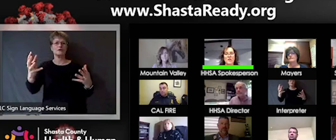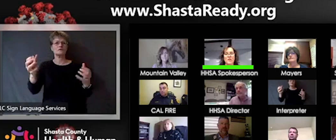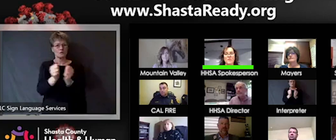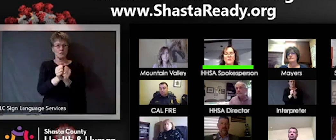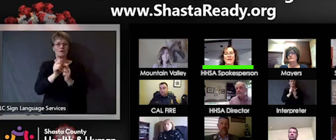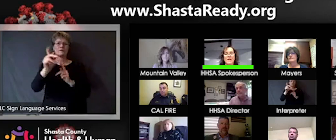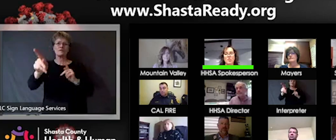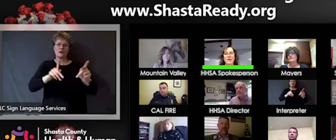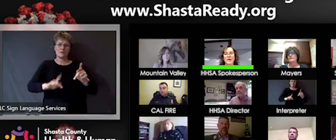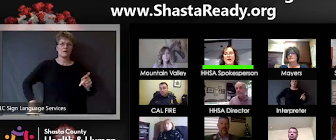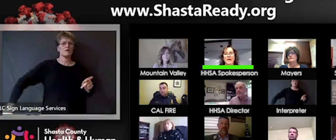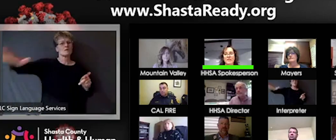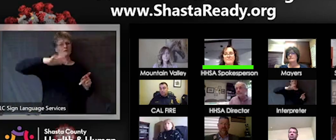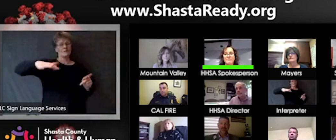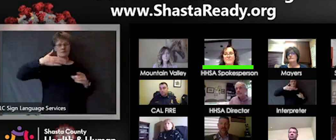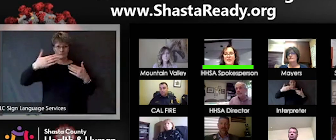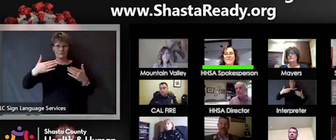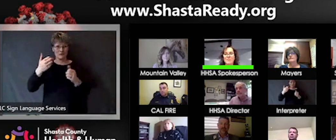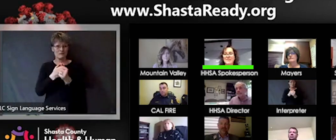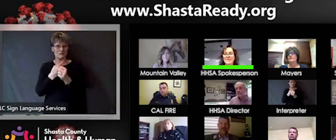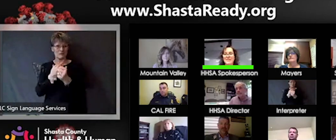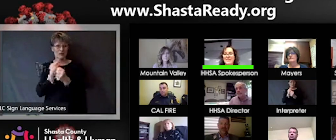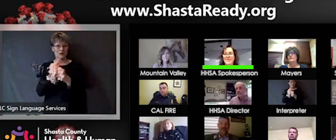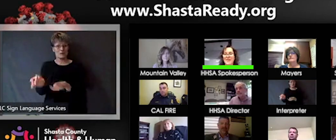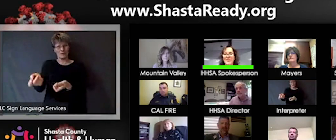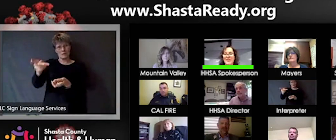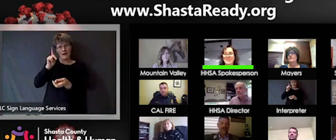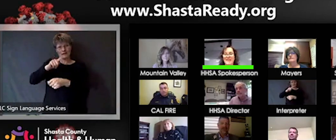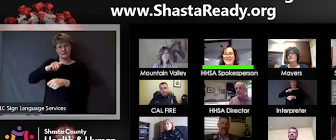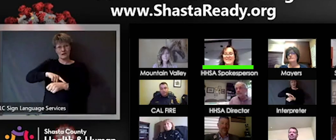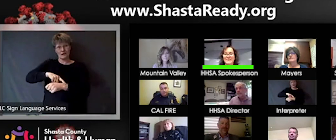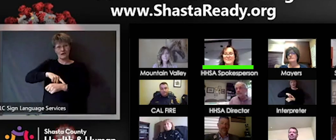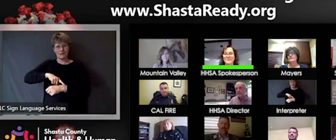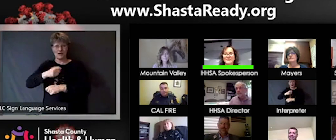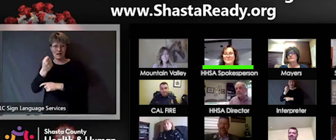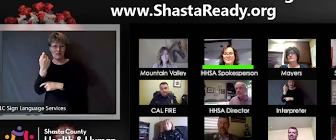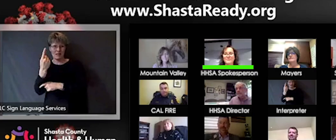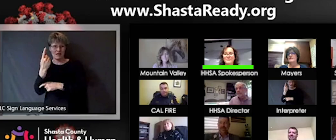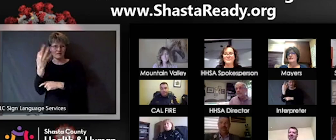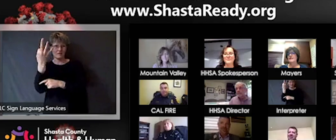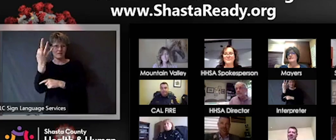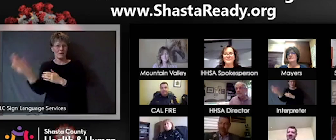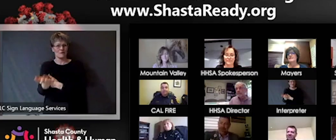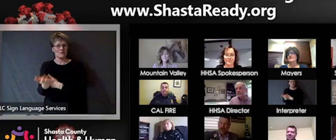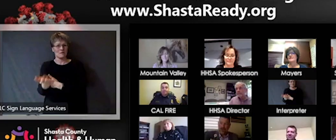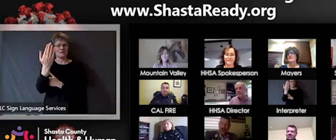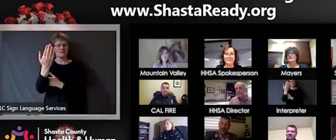on Friday morning at 11:00 a.m. Everybody stay safe and healthy have a good day.